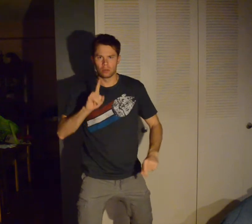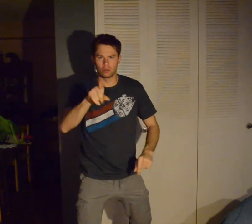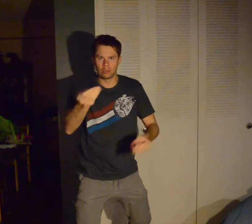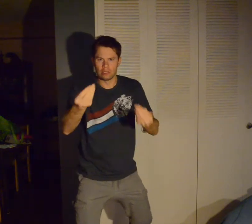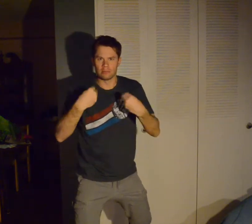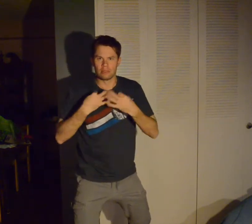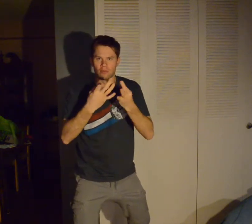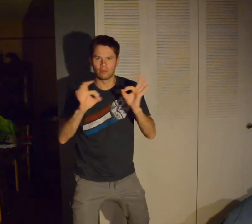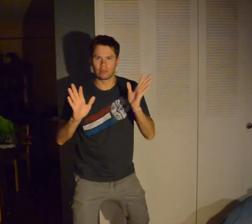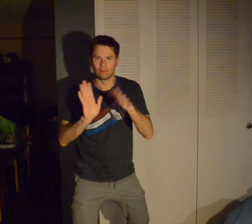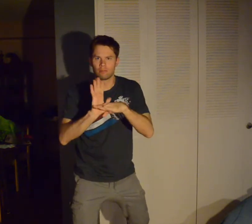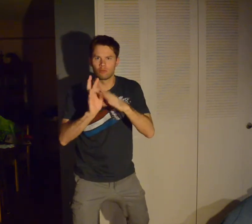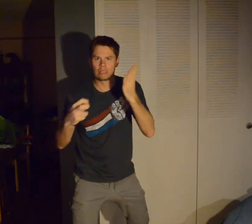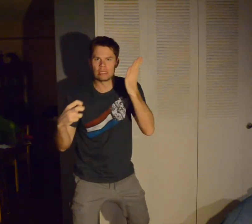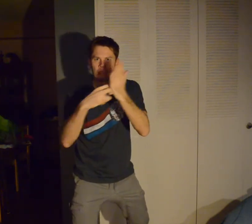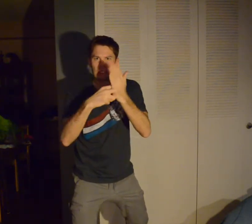YOU GIVE ME A FREE MOVIE TICKET.